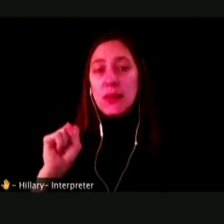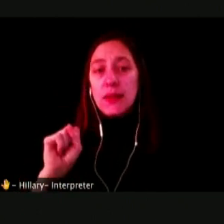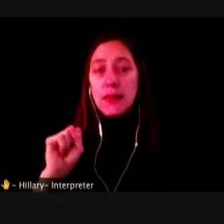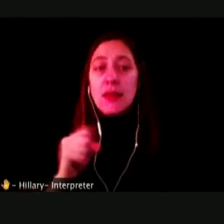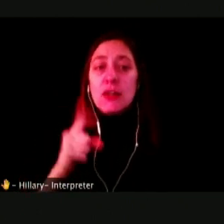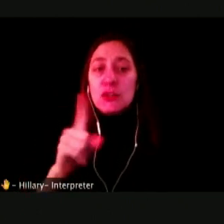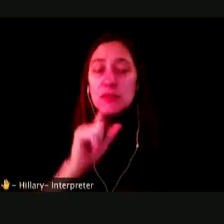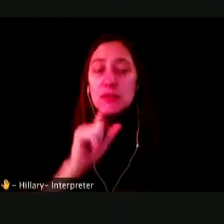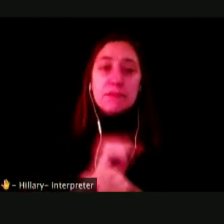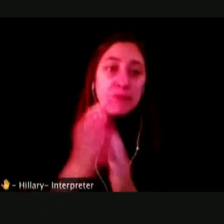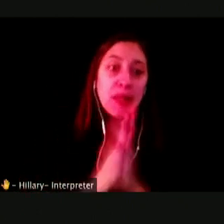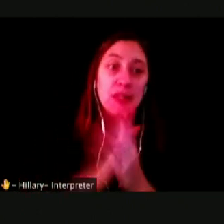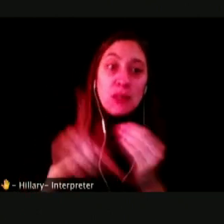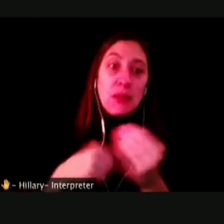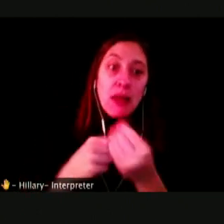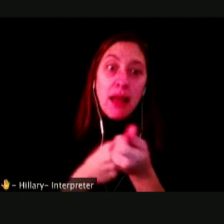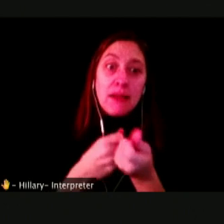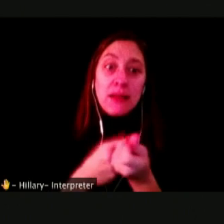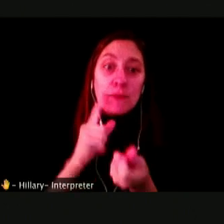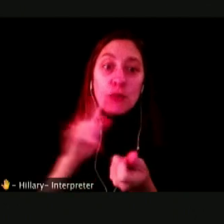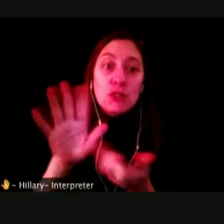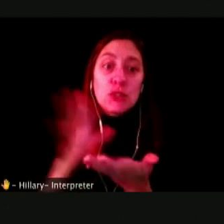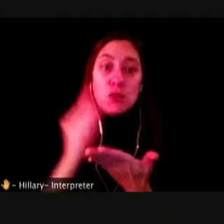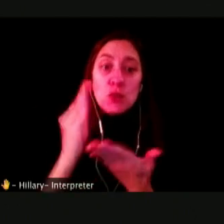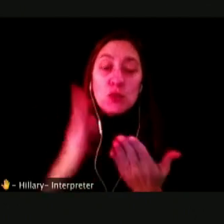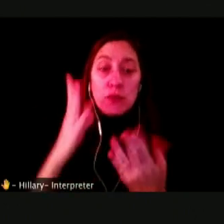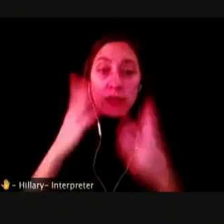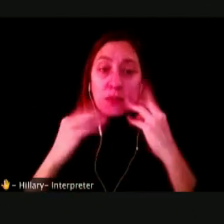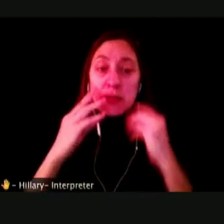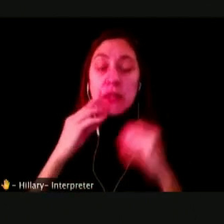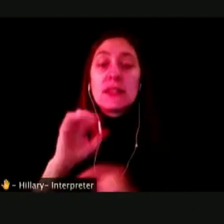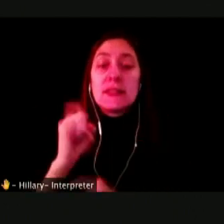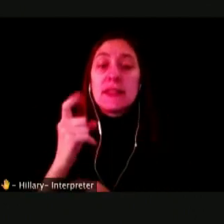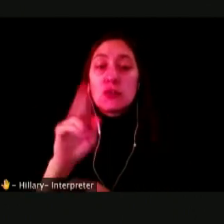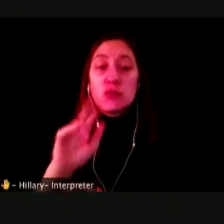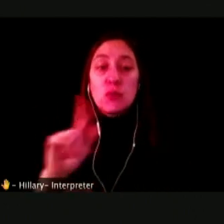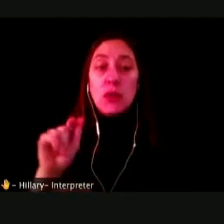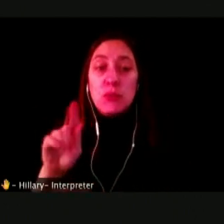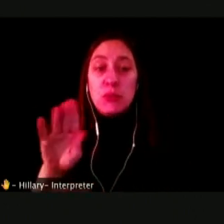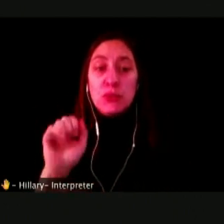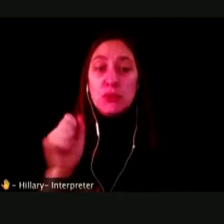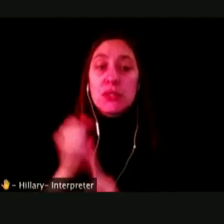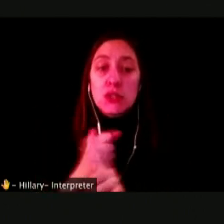ABOUT ADVOCATING FOR STUDENTS WHO HAVE EXPERIENCED SEXUAL ABUSE, ASSAULT AND HARASSMENT AT MCPS